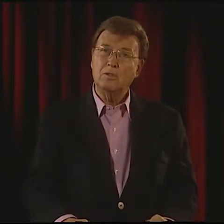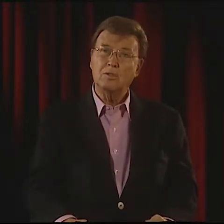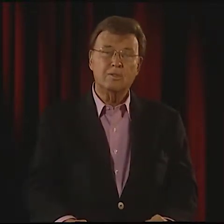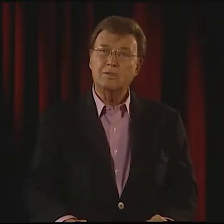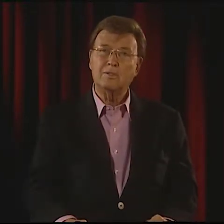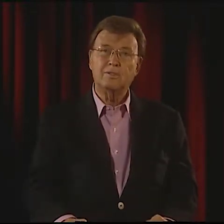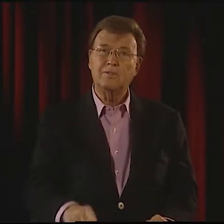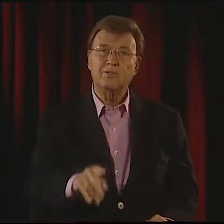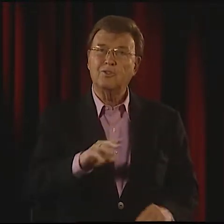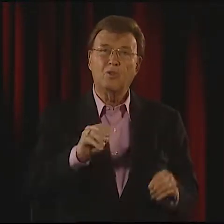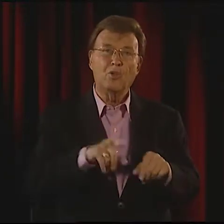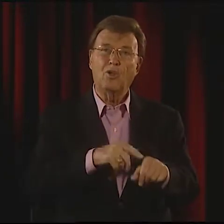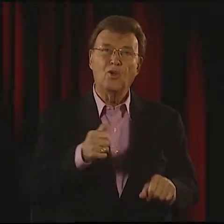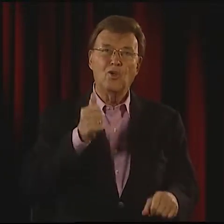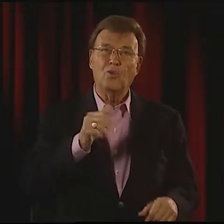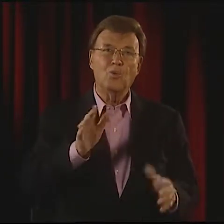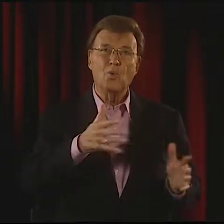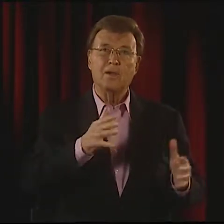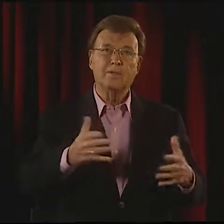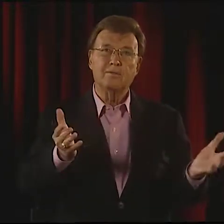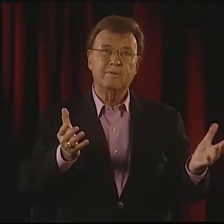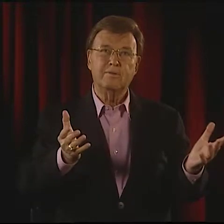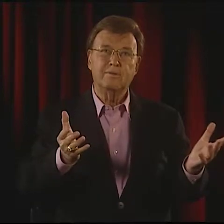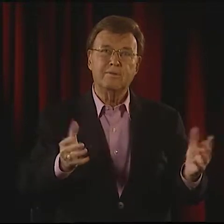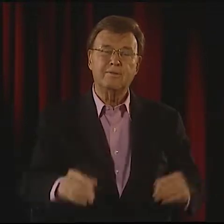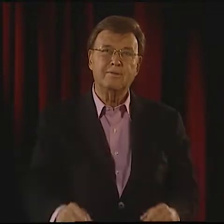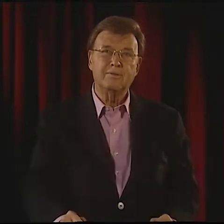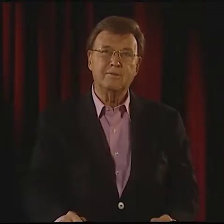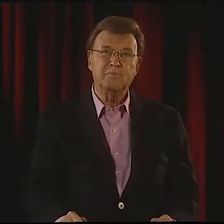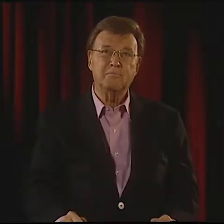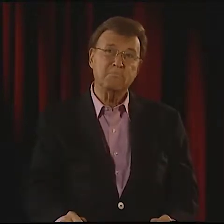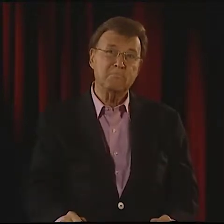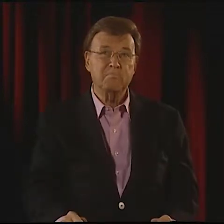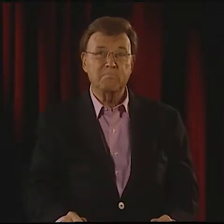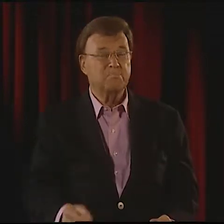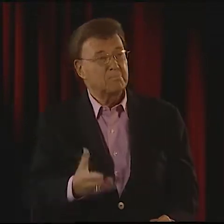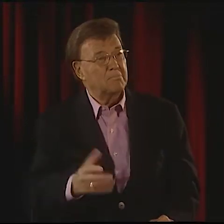IT'S NO LONGER THE WIND.